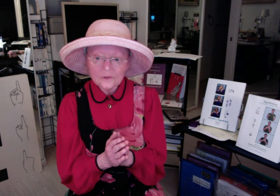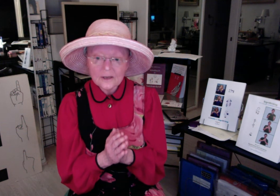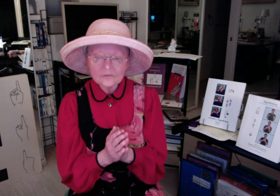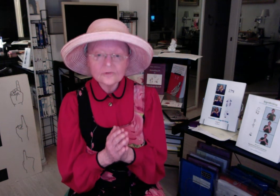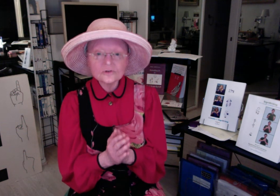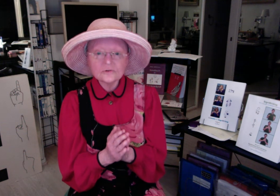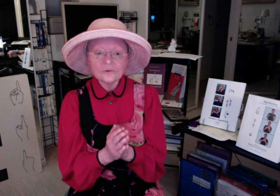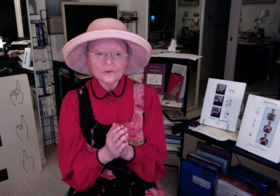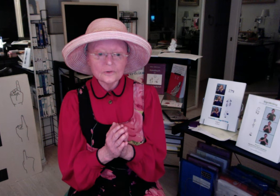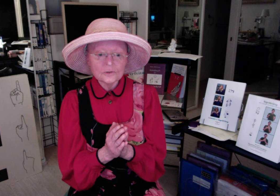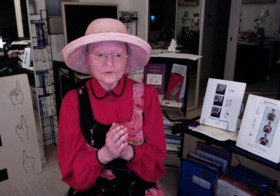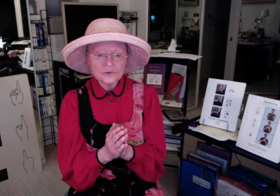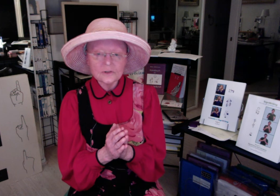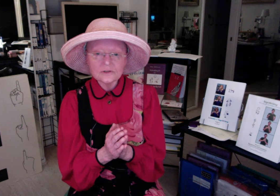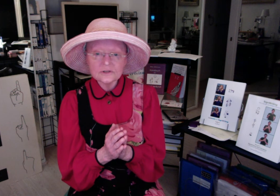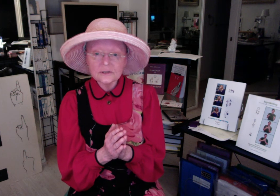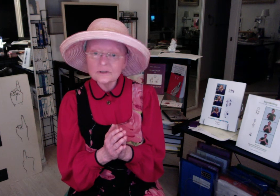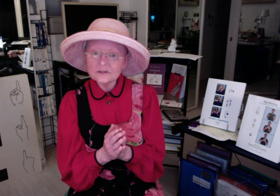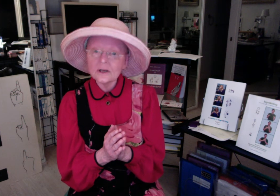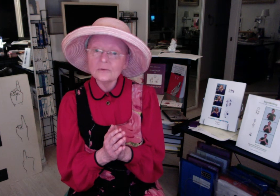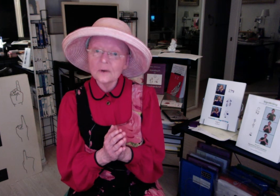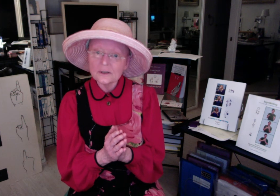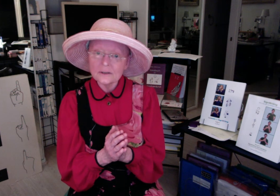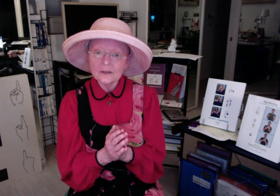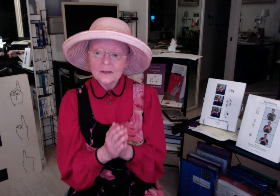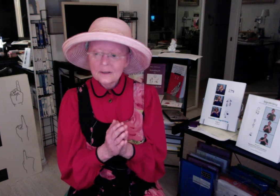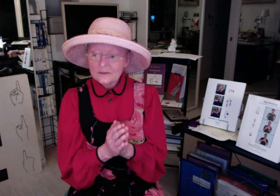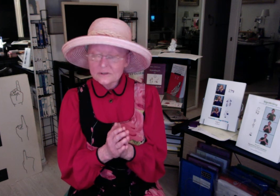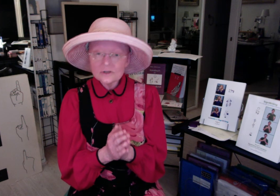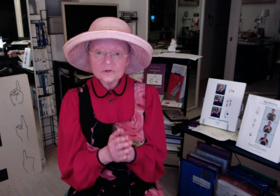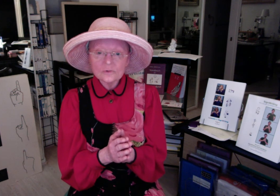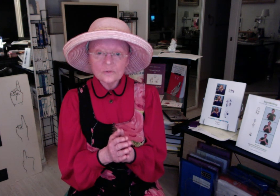First of all, you can join the Sutton SignWriting discussion group on